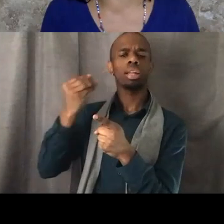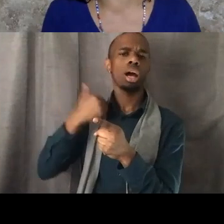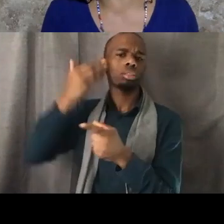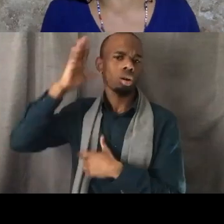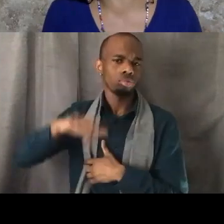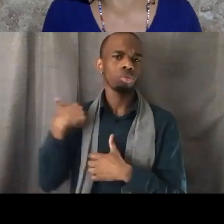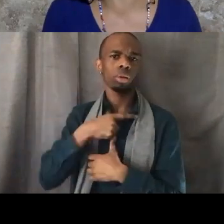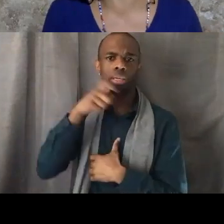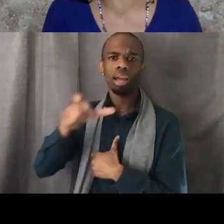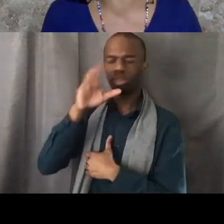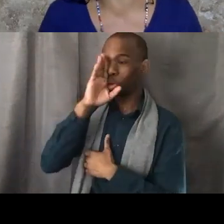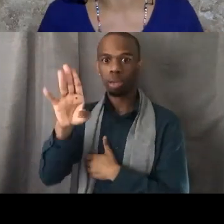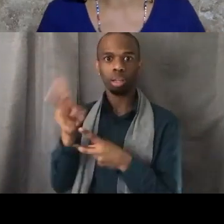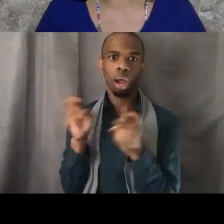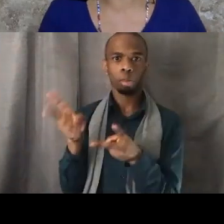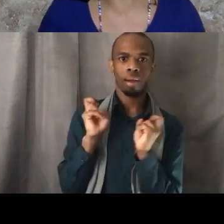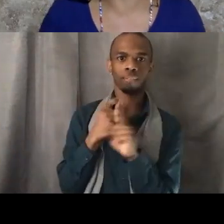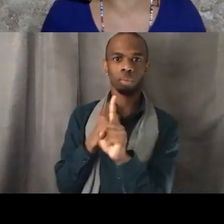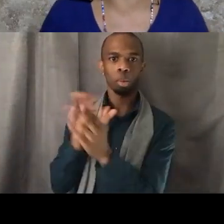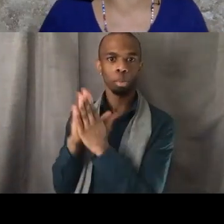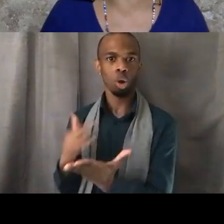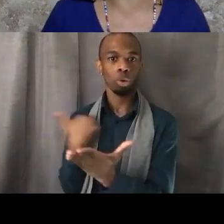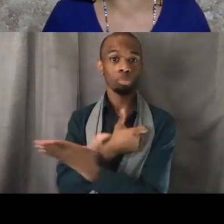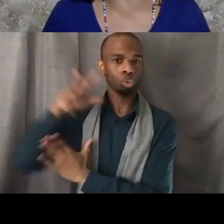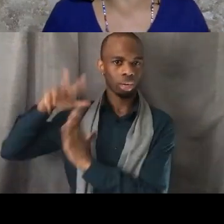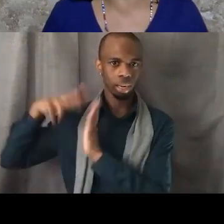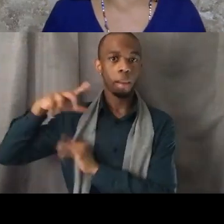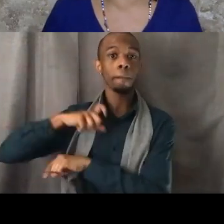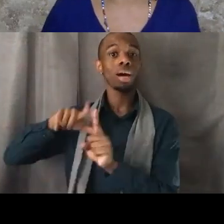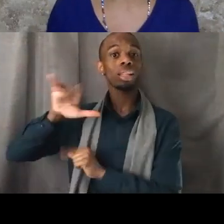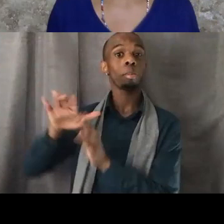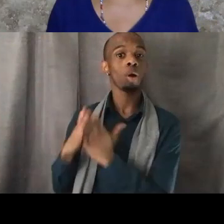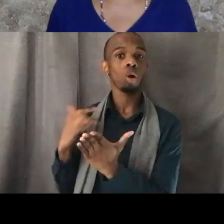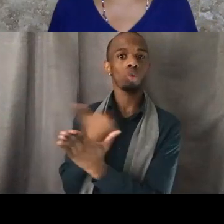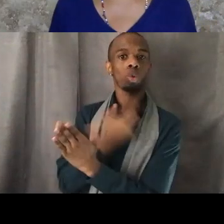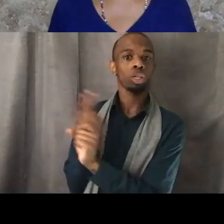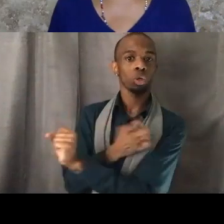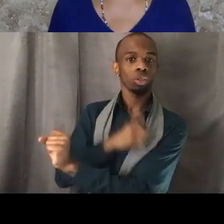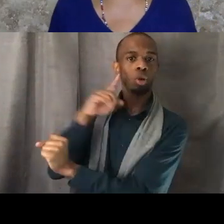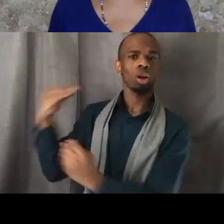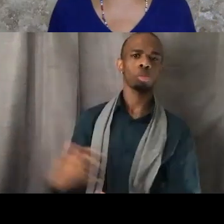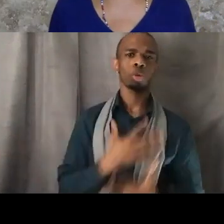those texts as inspiration for what we talk about in class. I always feel like, especially with a class full